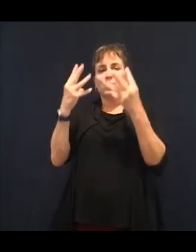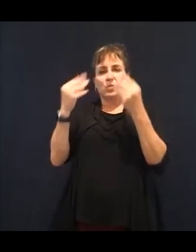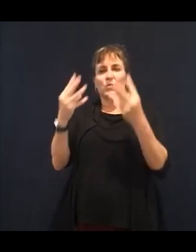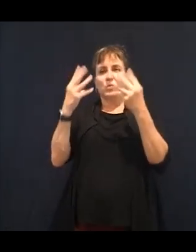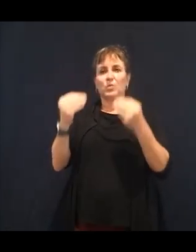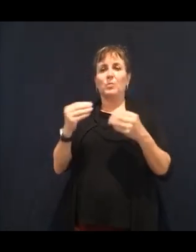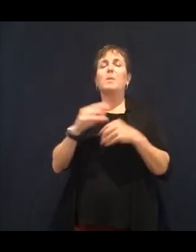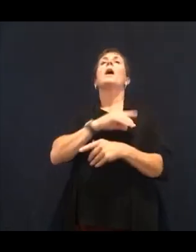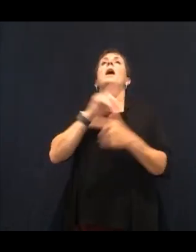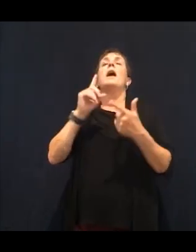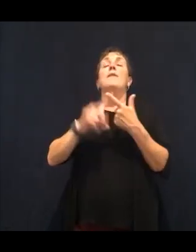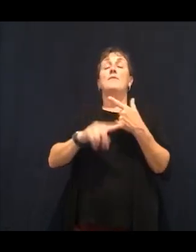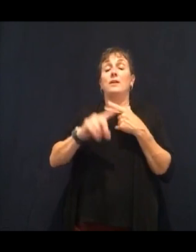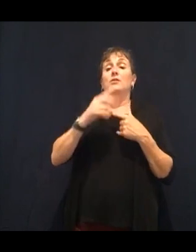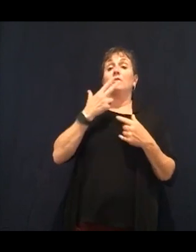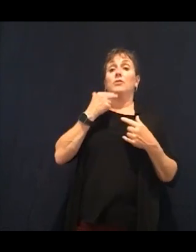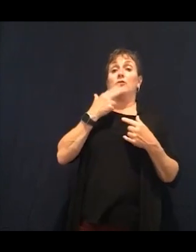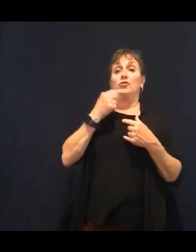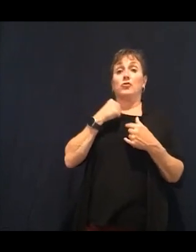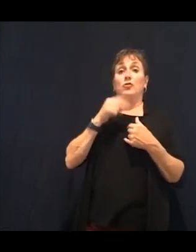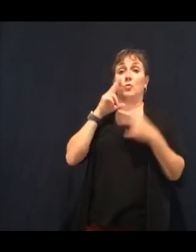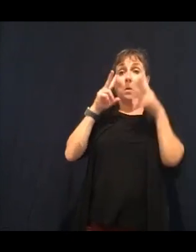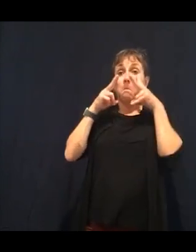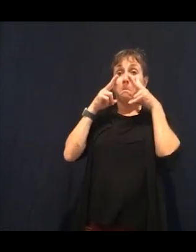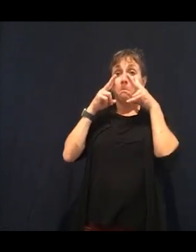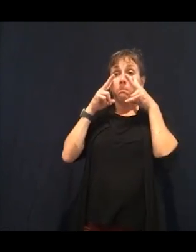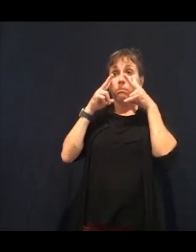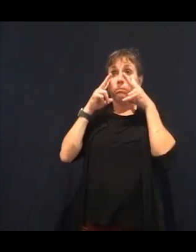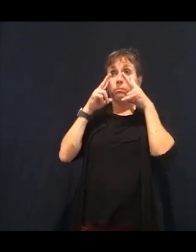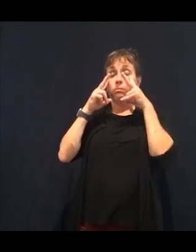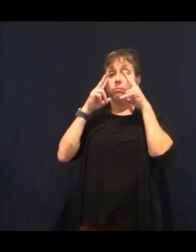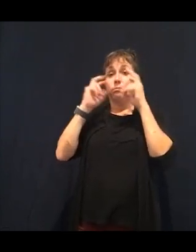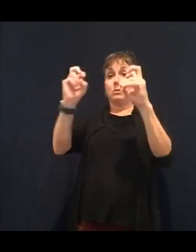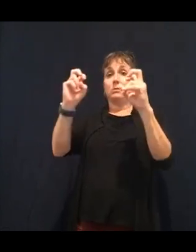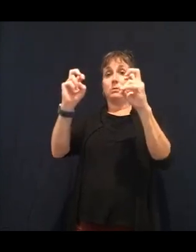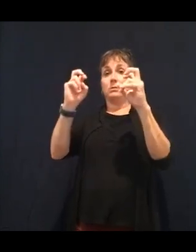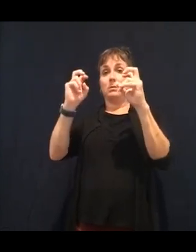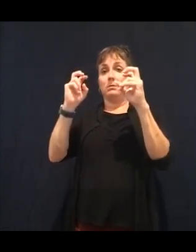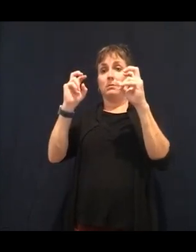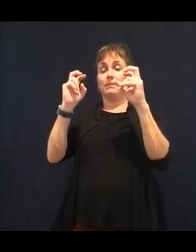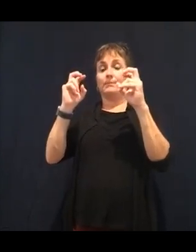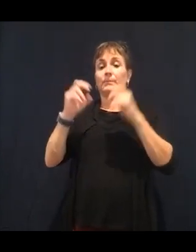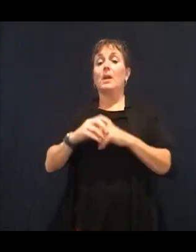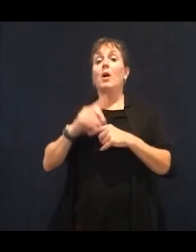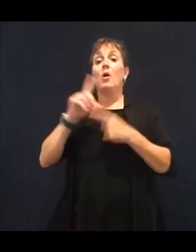When you're pulling a liquid away from the retina and you have